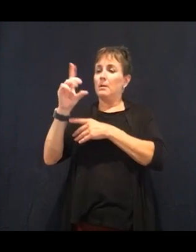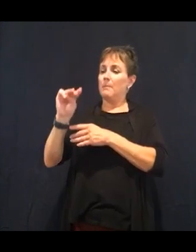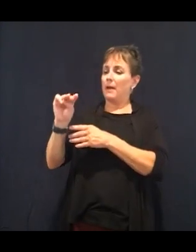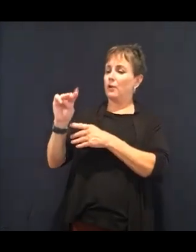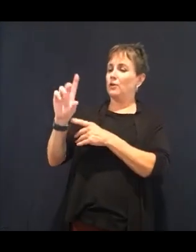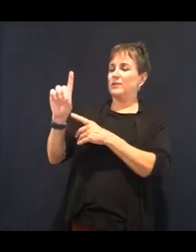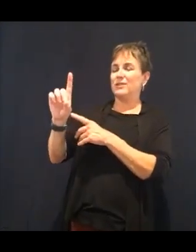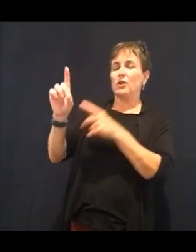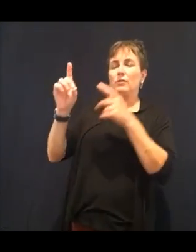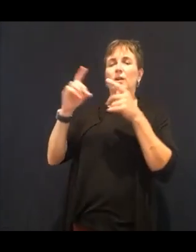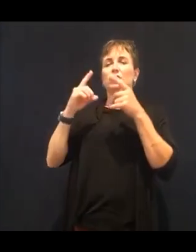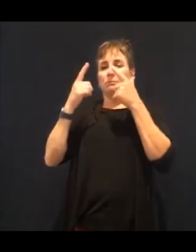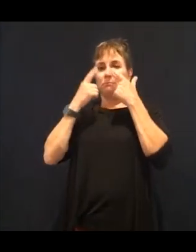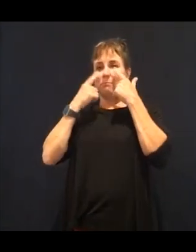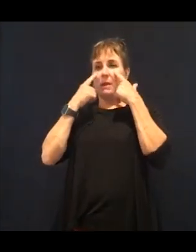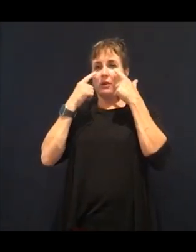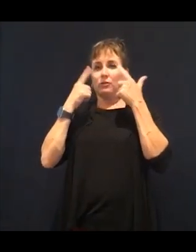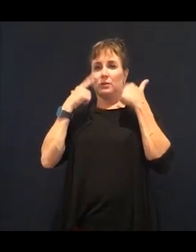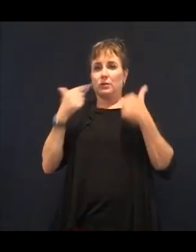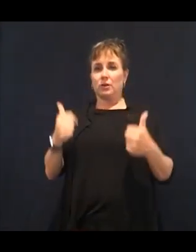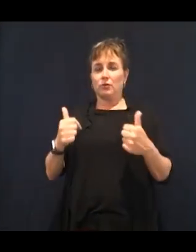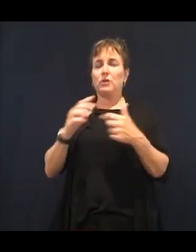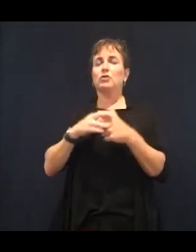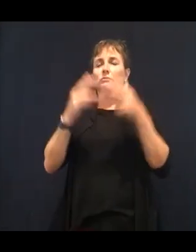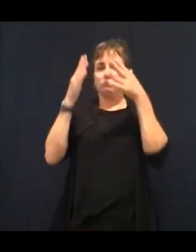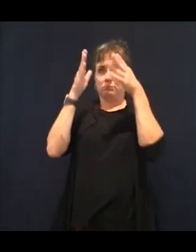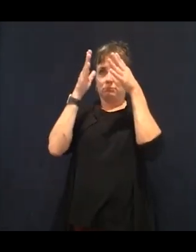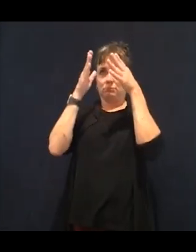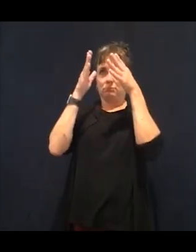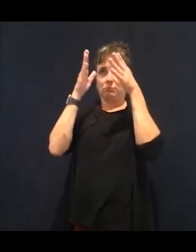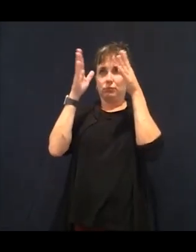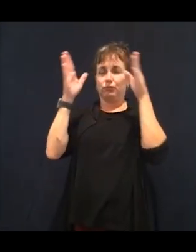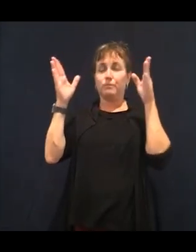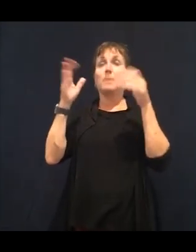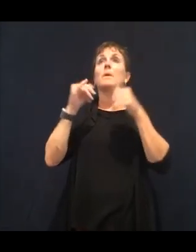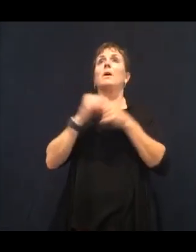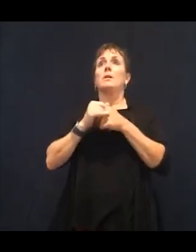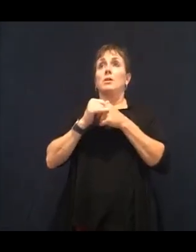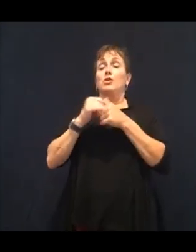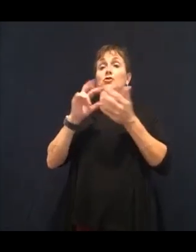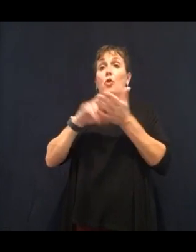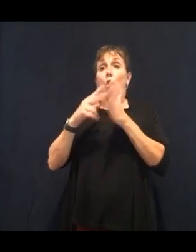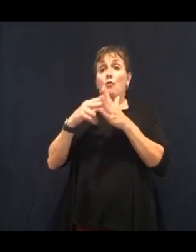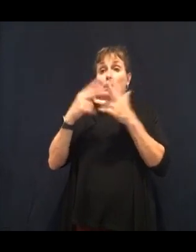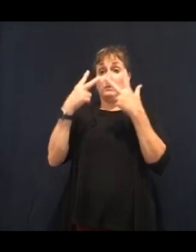sugar and carbohydrates that exchange out of sugar are so